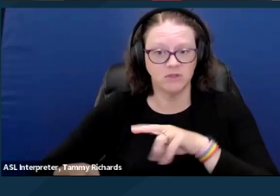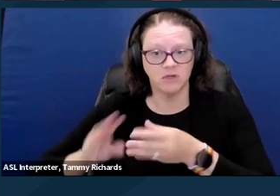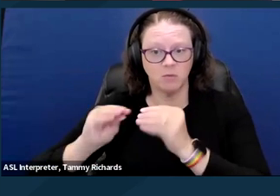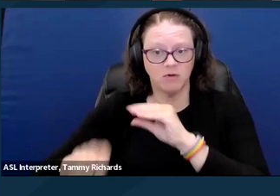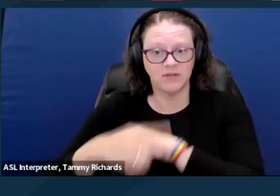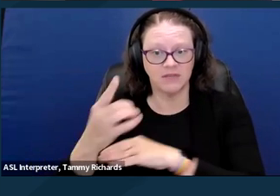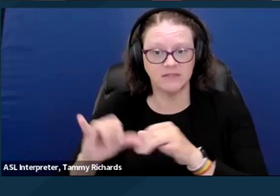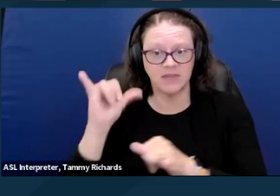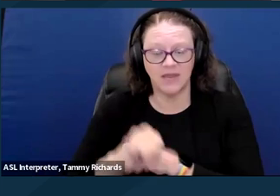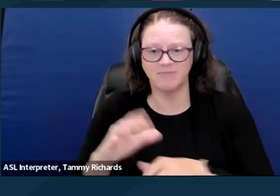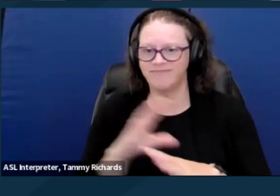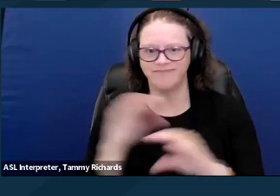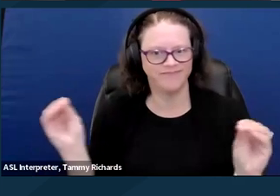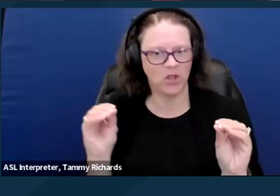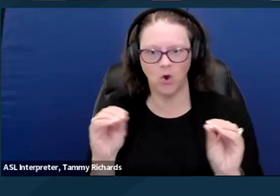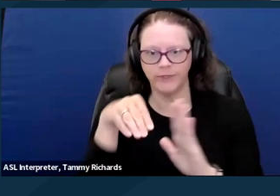no improvement in access to care,